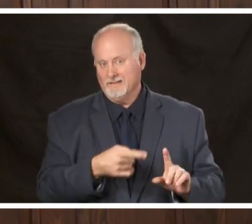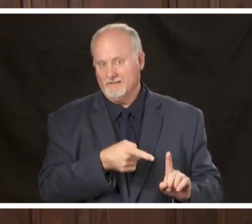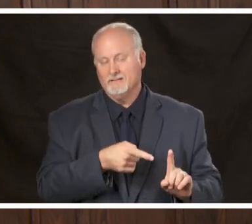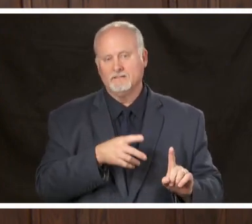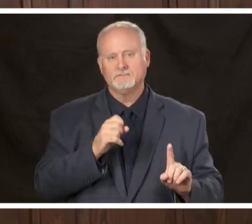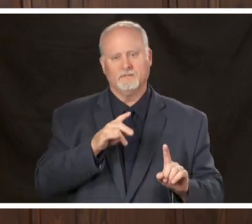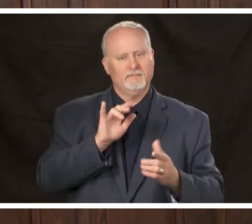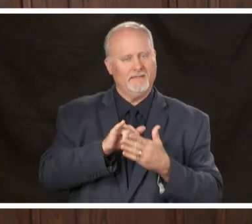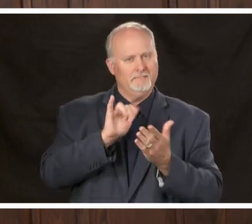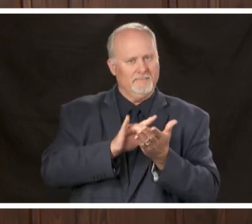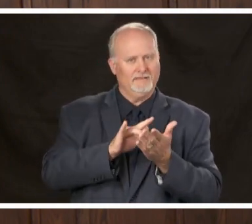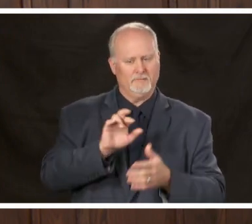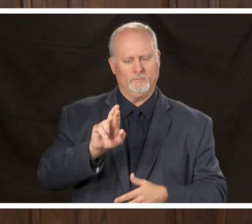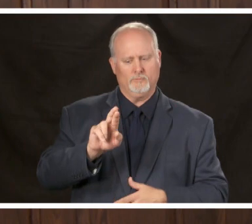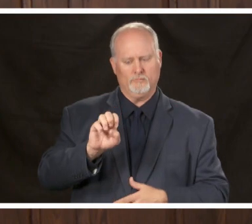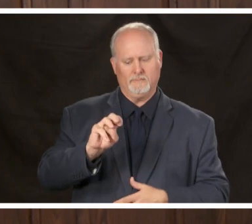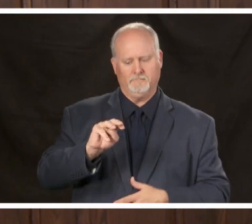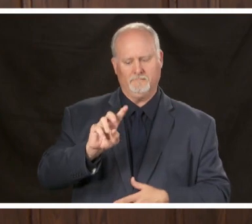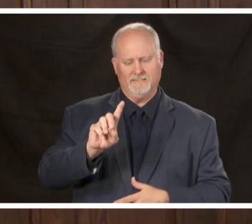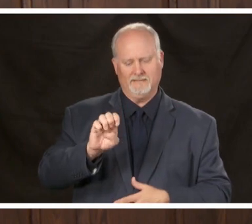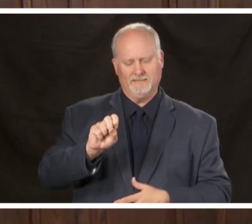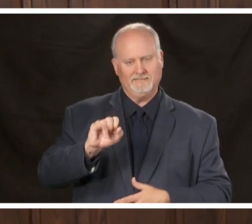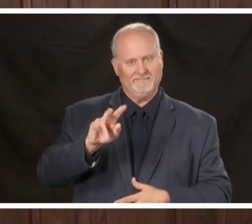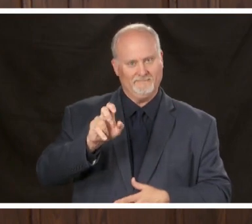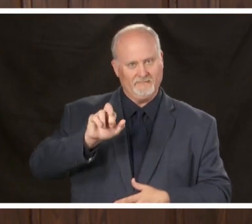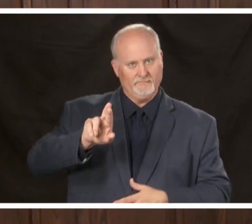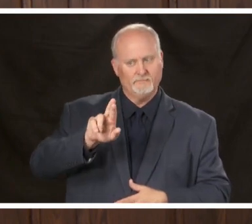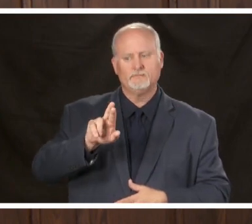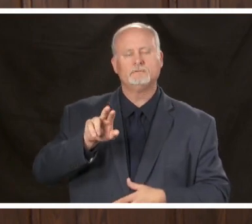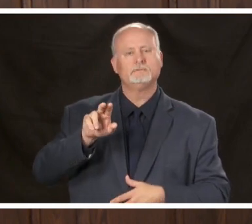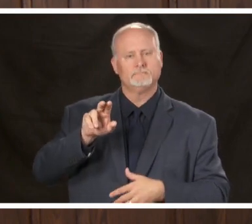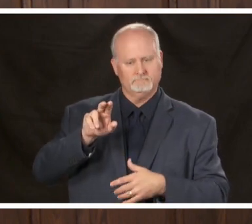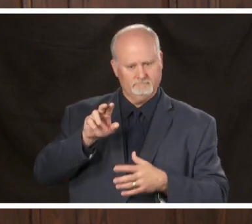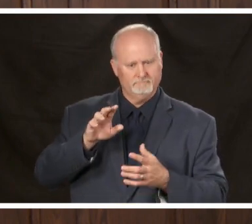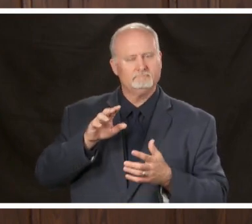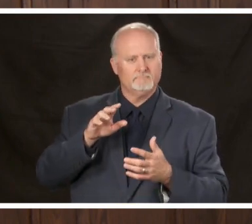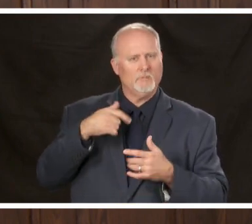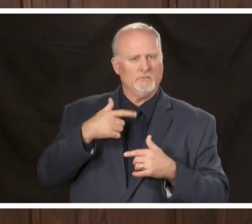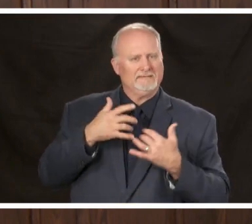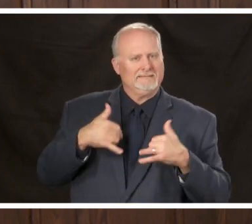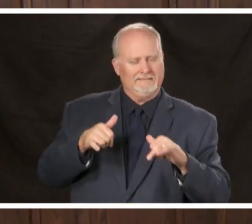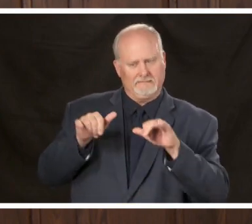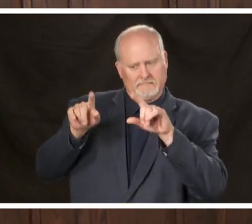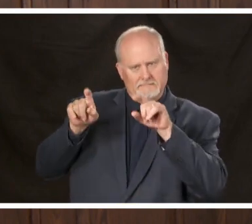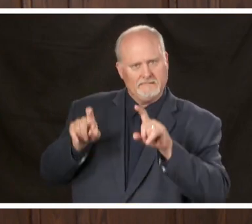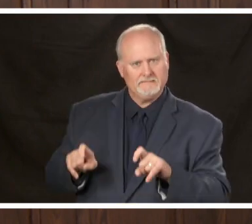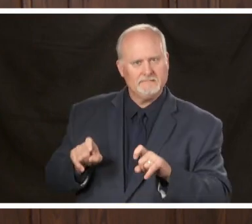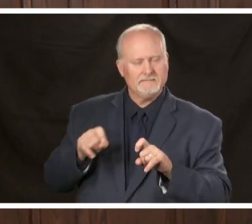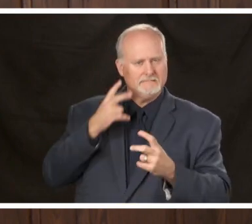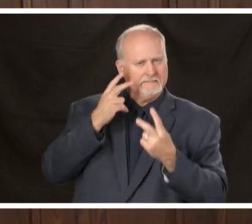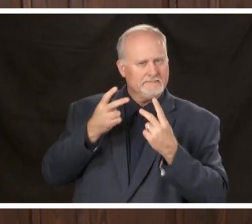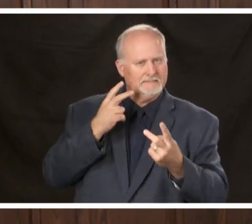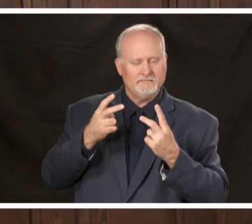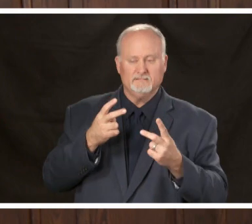information for you and let you know that UAB continues to participate in those clinical trials and I think that you'll hear more about that medication